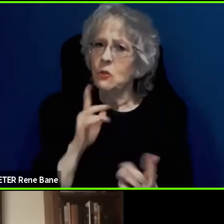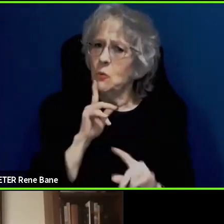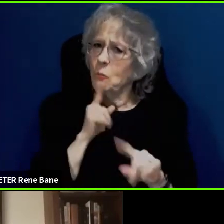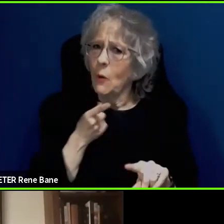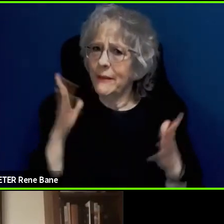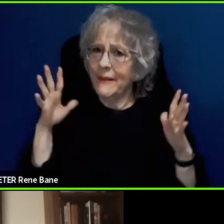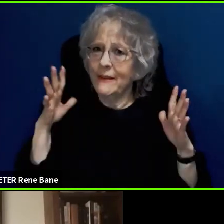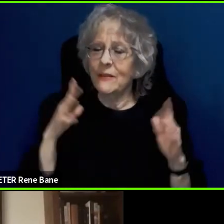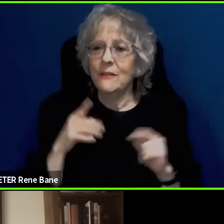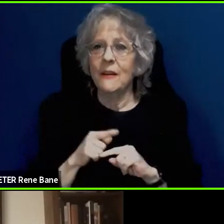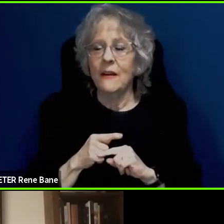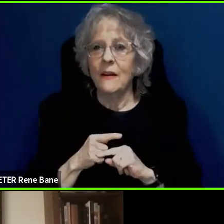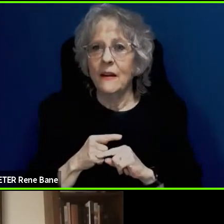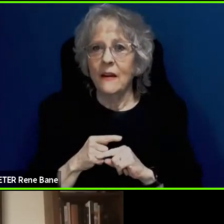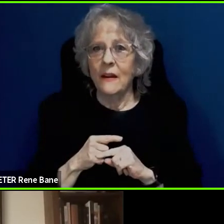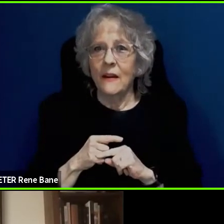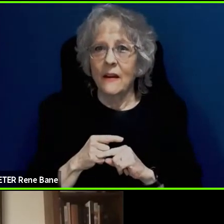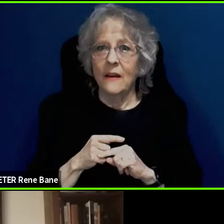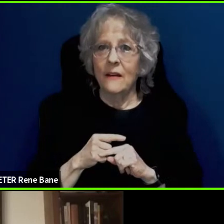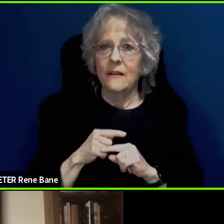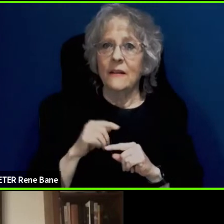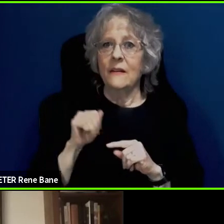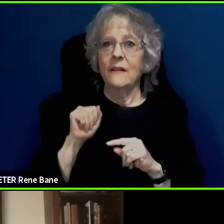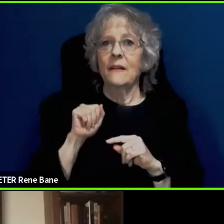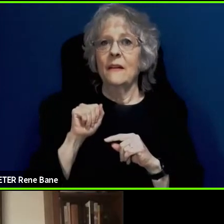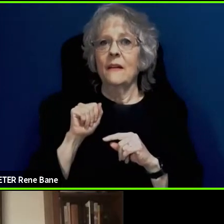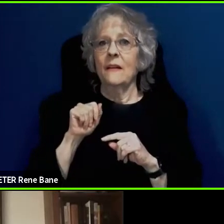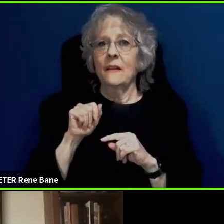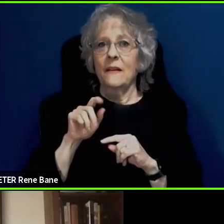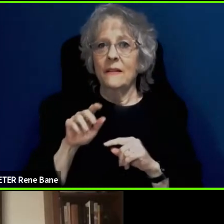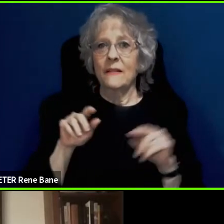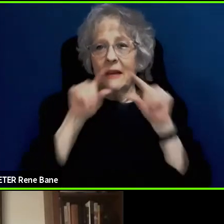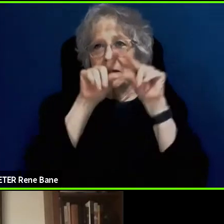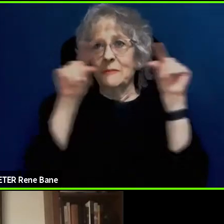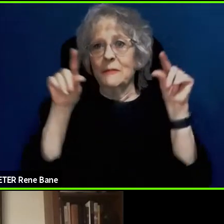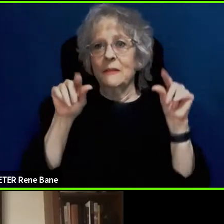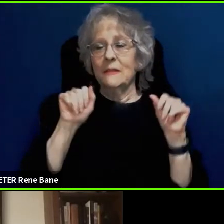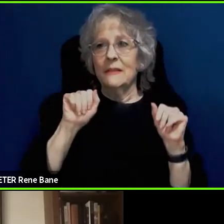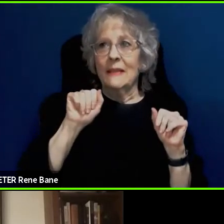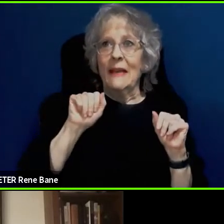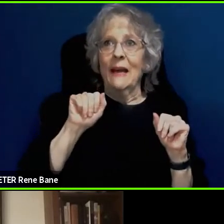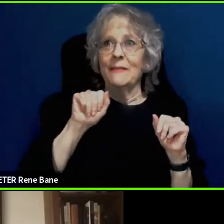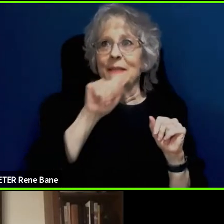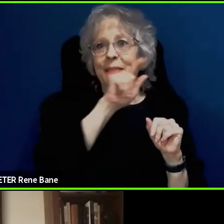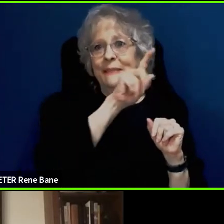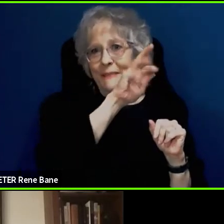have an alphanumeric string on the top of the taxicab. That is not a good way for many people